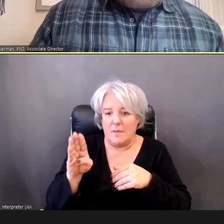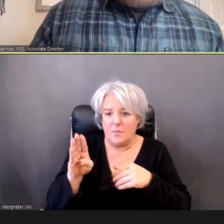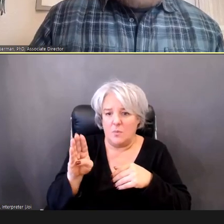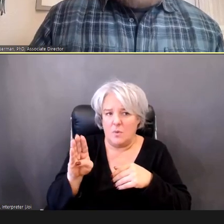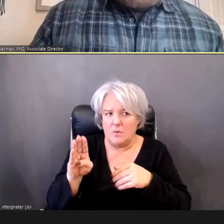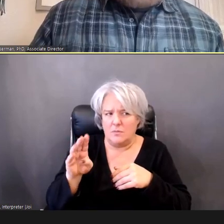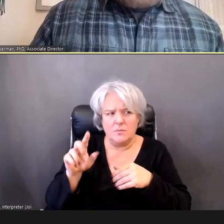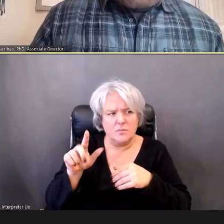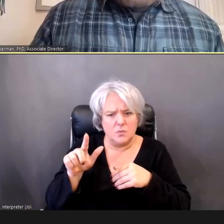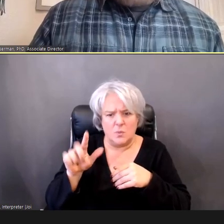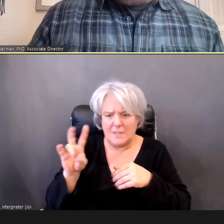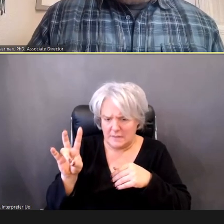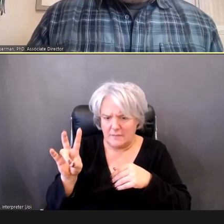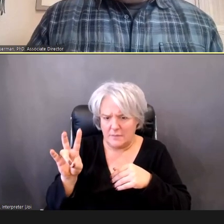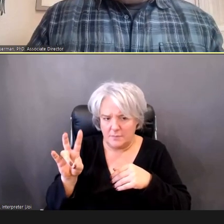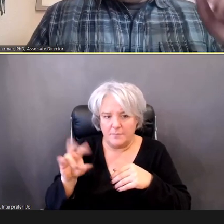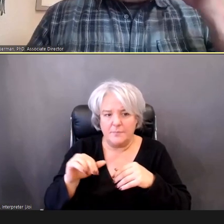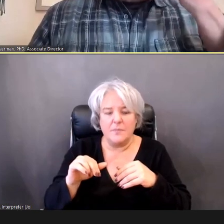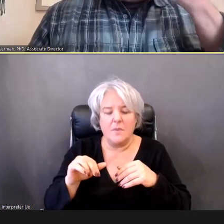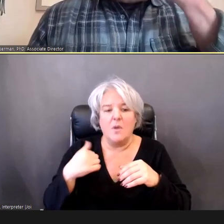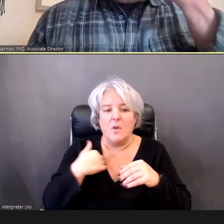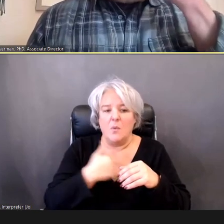We have an introductory webinar, in which we will be, talking about a